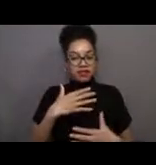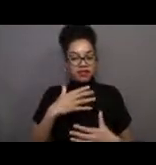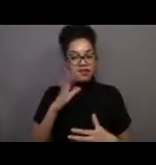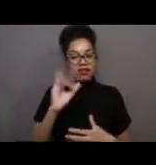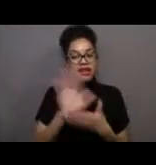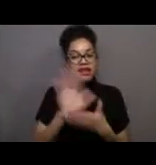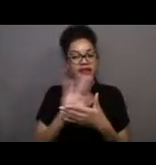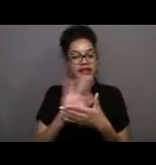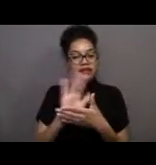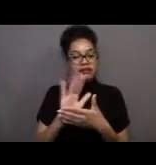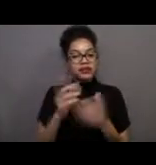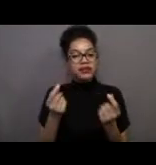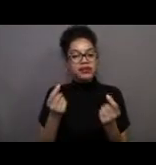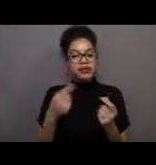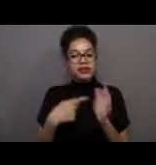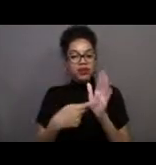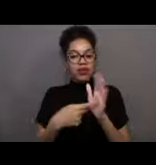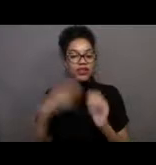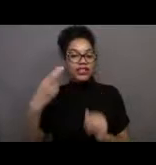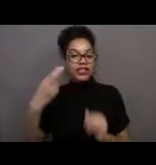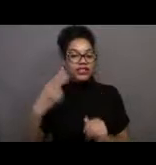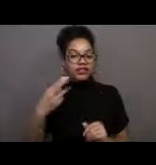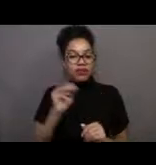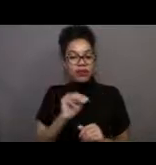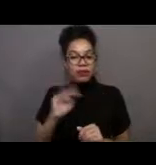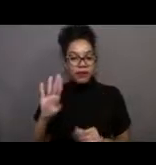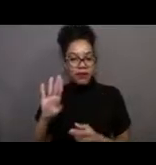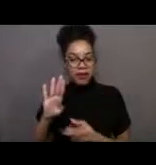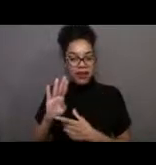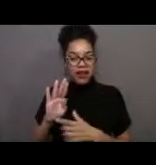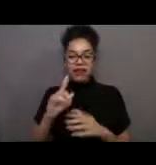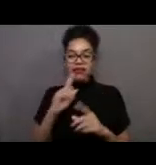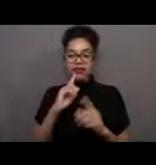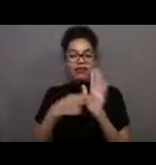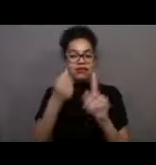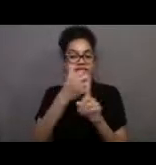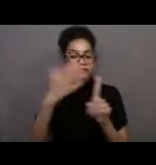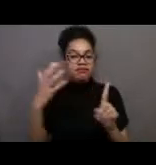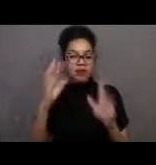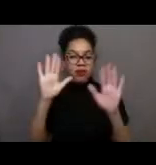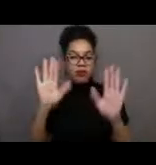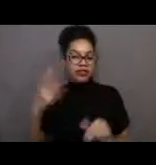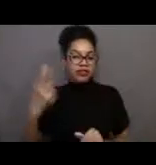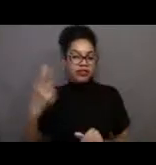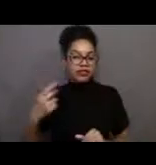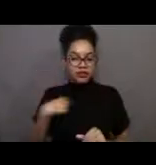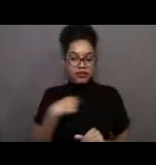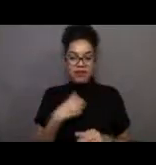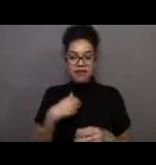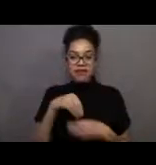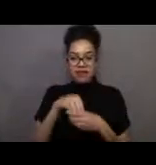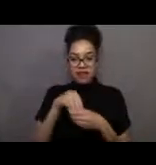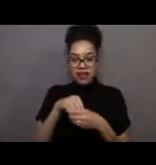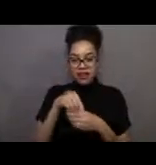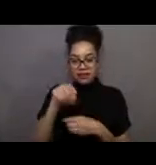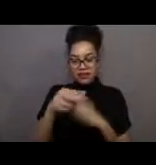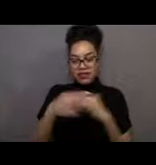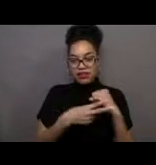and highlights a fascinating ecosystem found within Monterey Bay National Marine Sanctuary. And those are kelp forests,